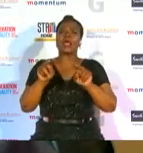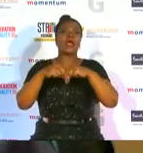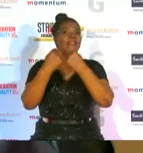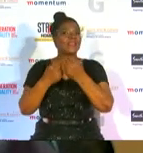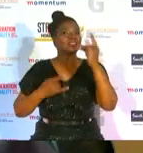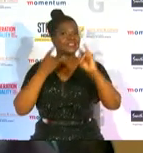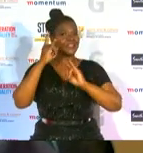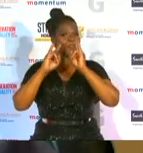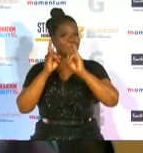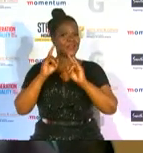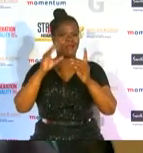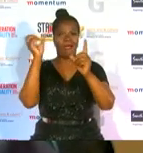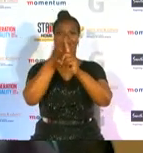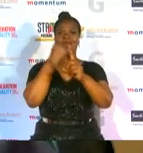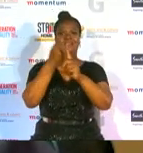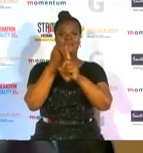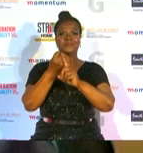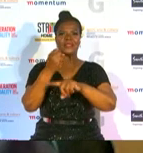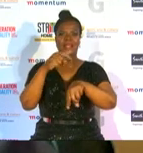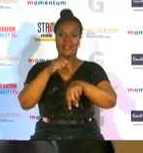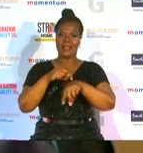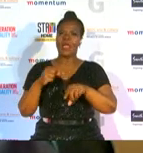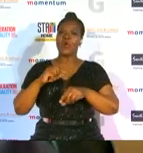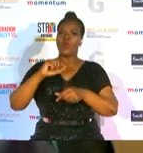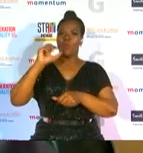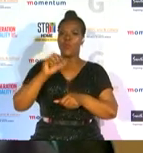the achievements during the month of august